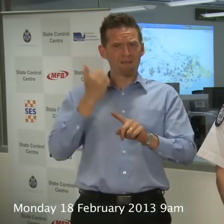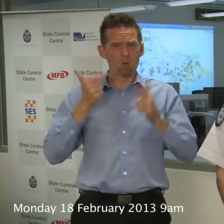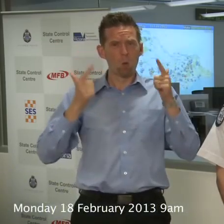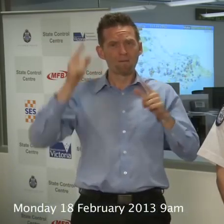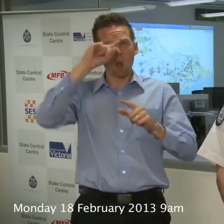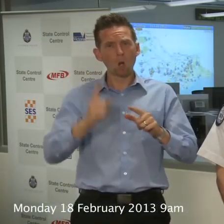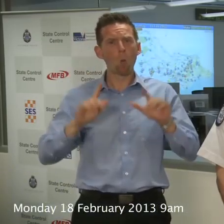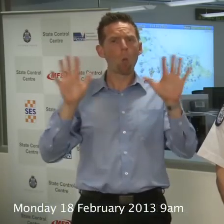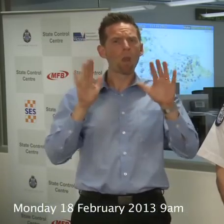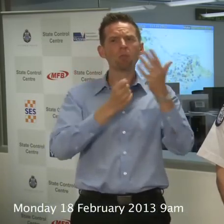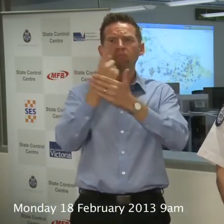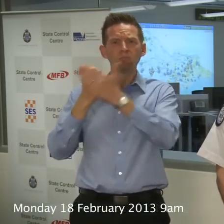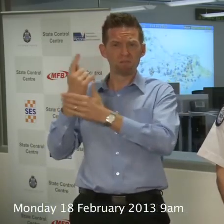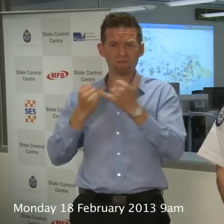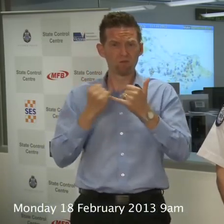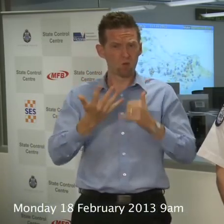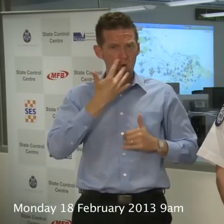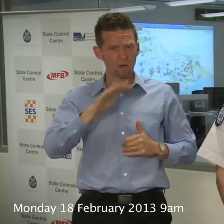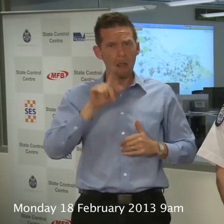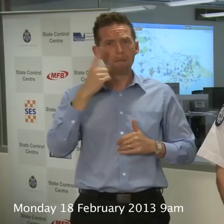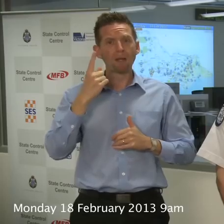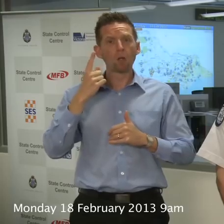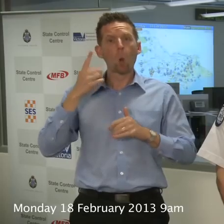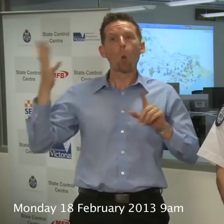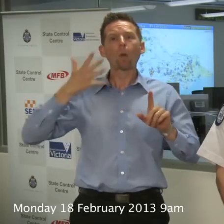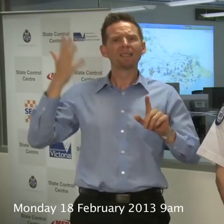in the weather, and very hot weather but we haven't had the wind which has been good.